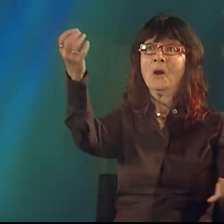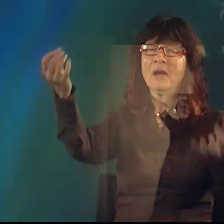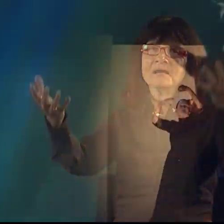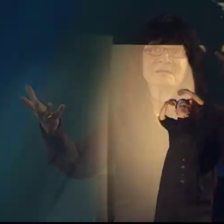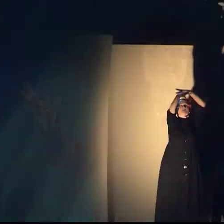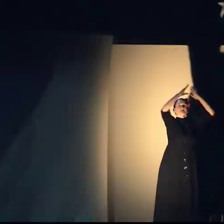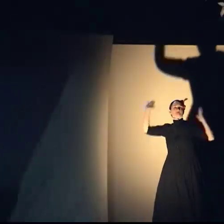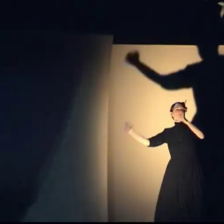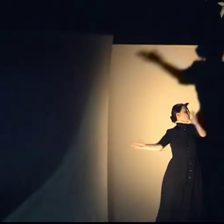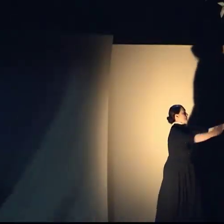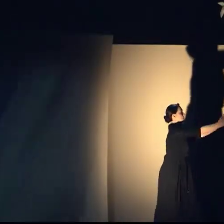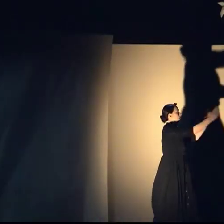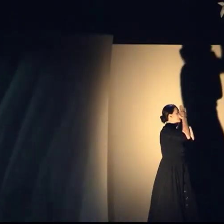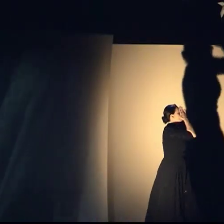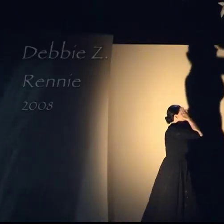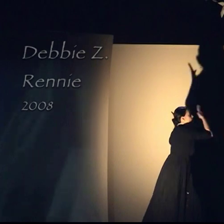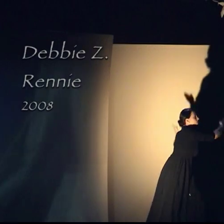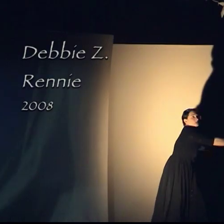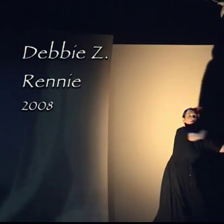I took those seeds to Sweden with me.